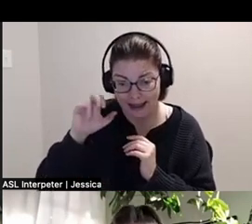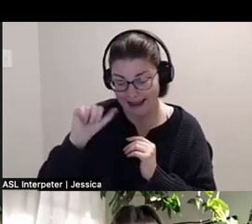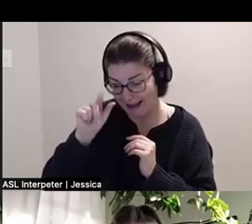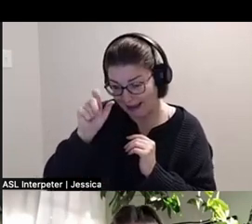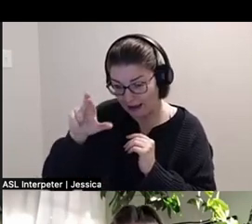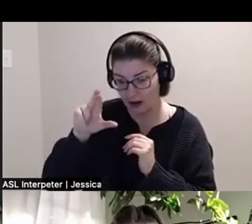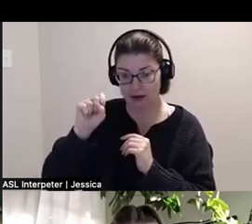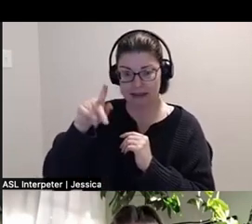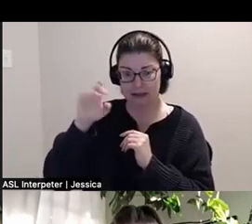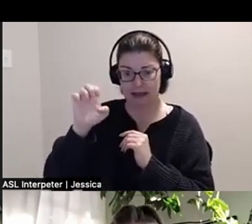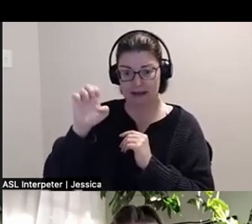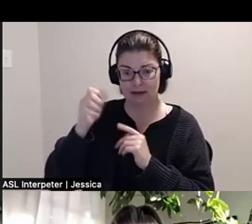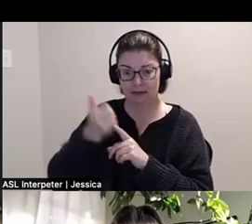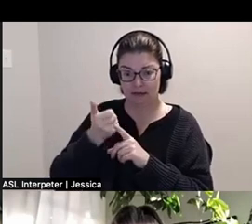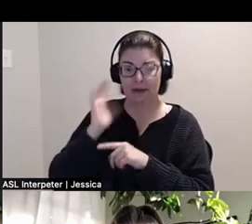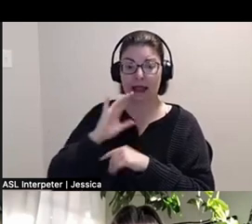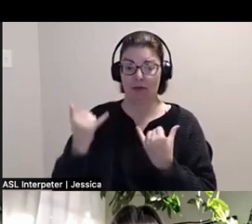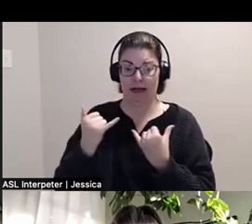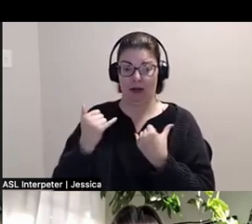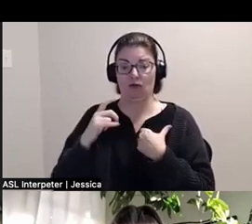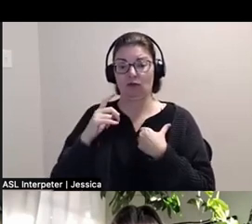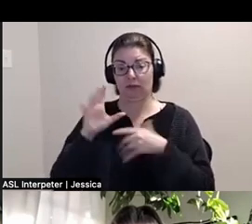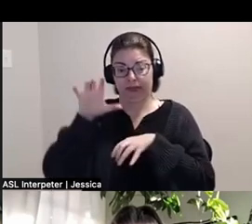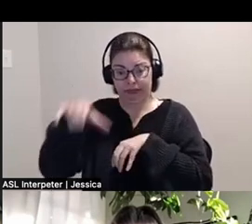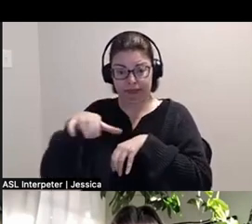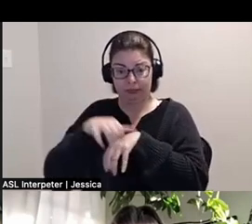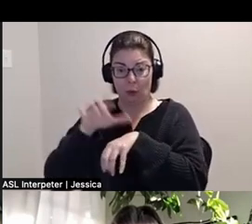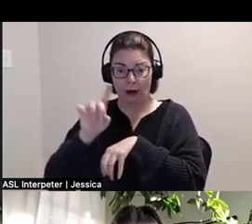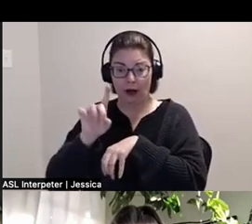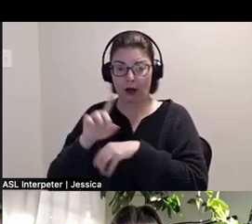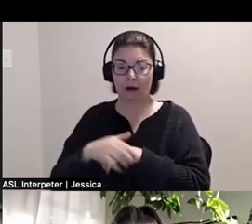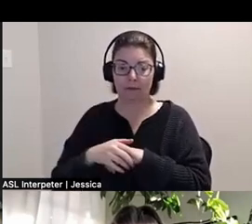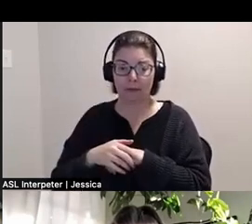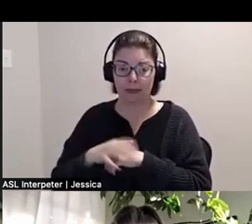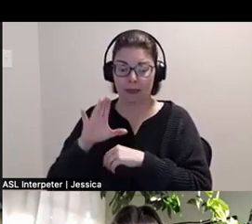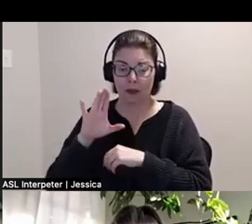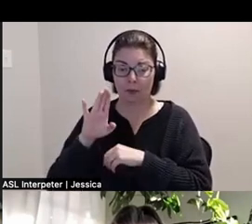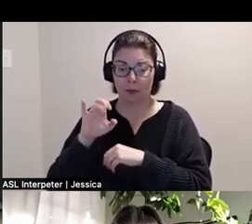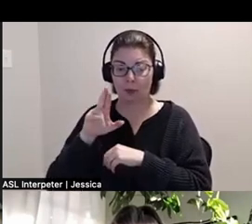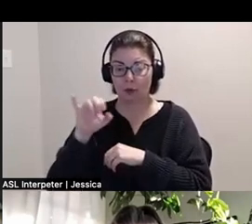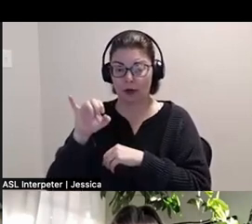in residence at BRIClab: Art Contemporary.